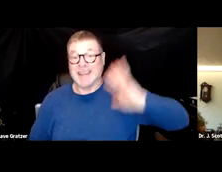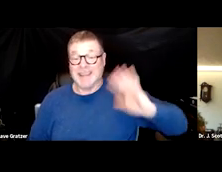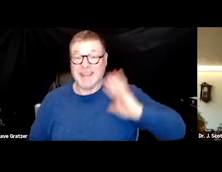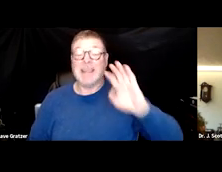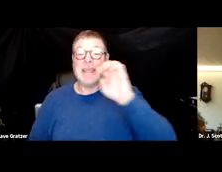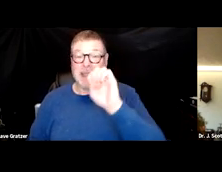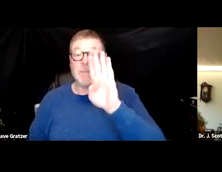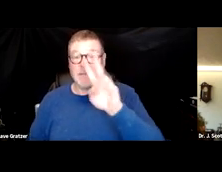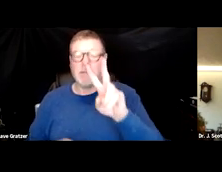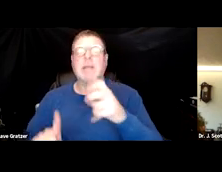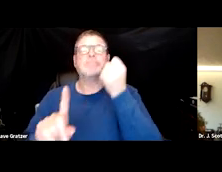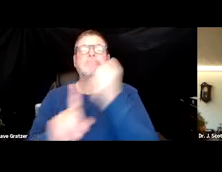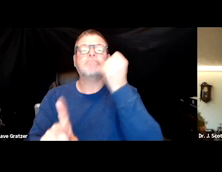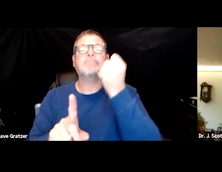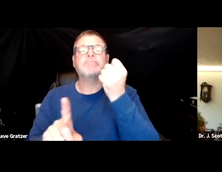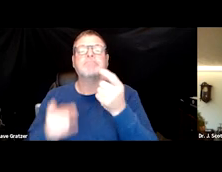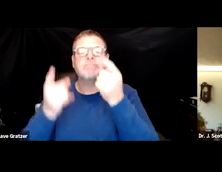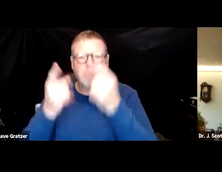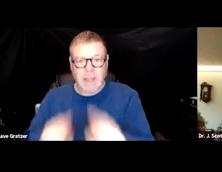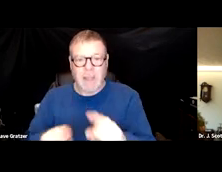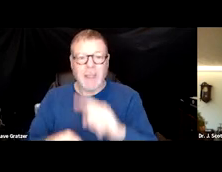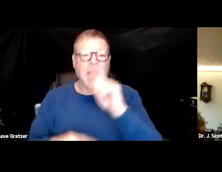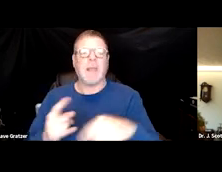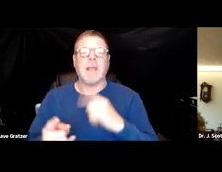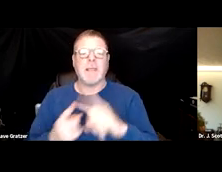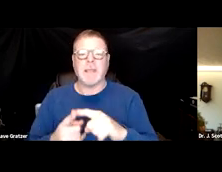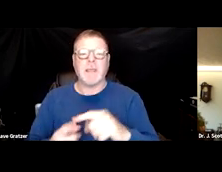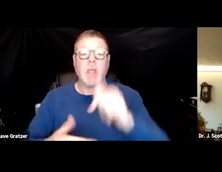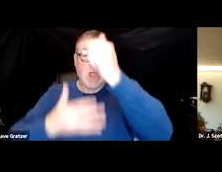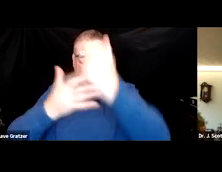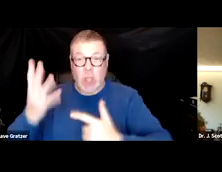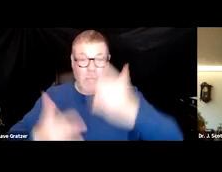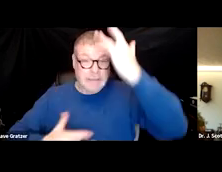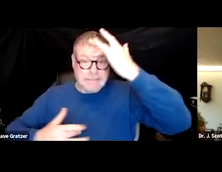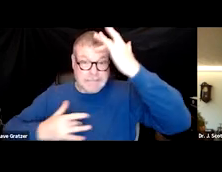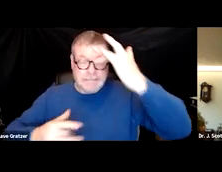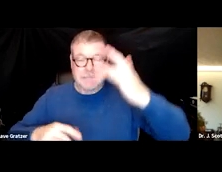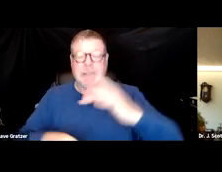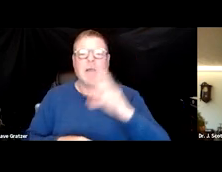all of a sudden have a recrudescence and you have all the symptoms or it can actually morph into